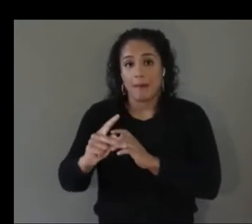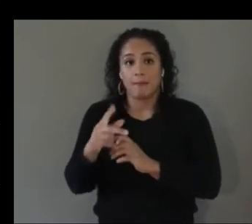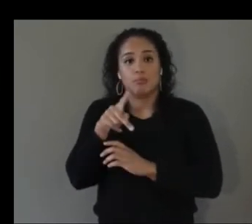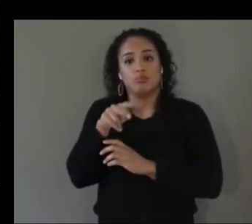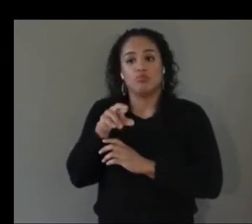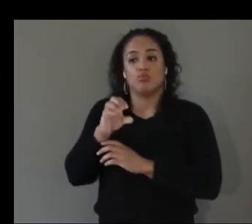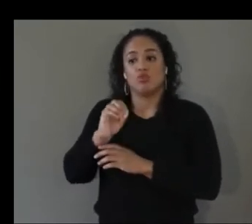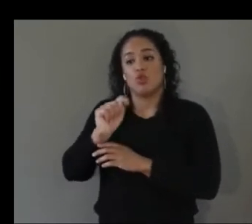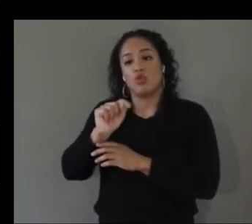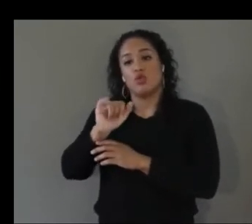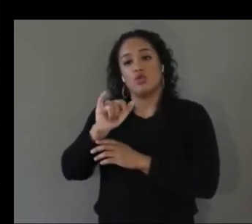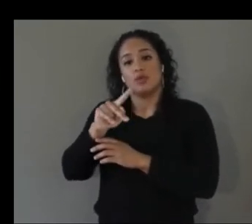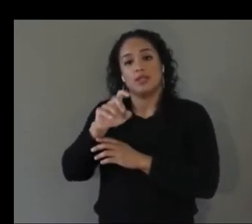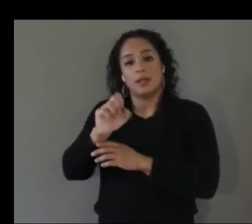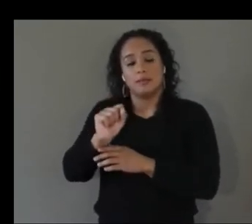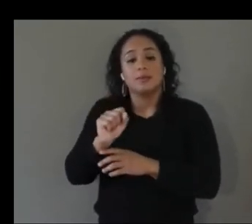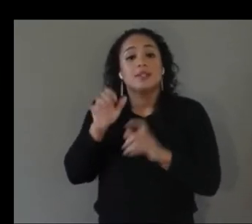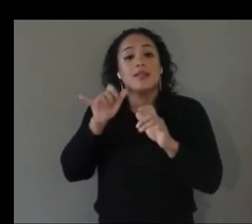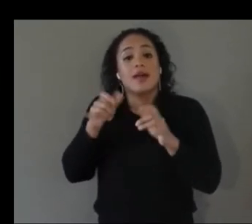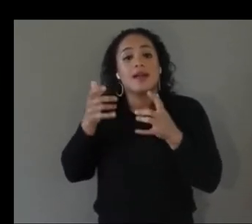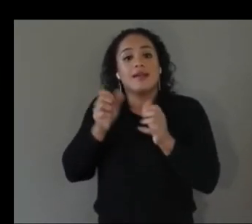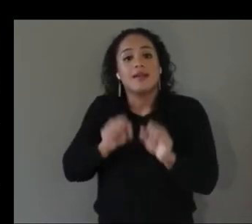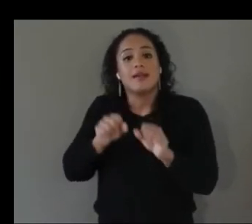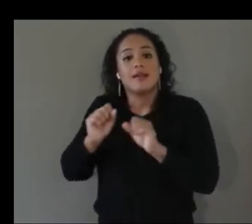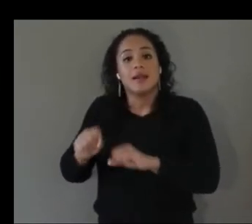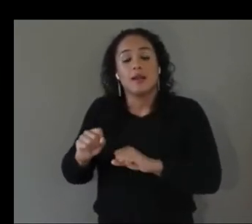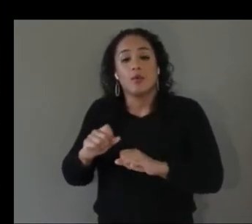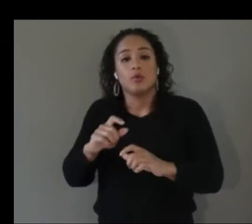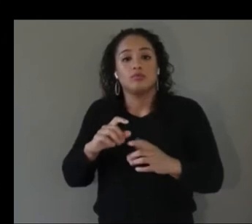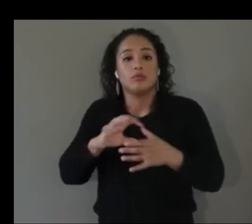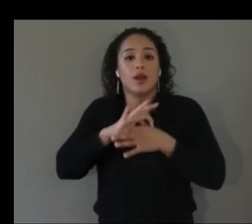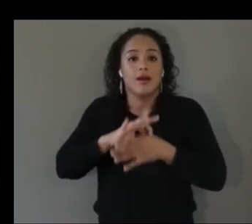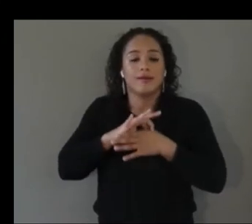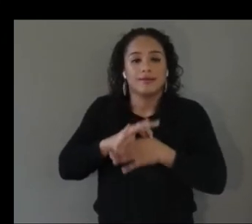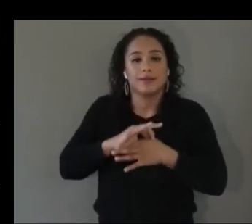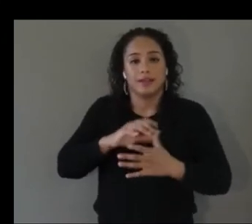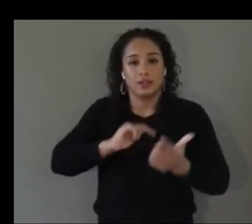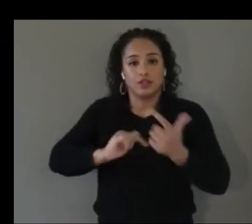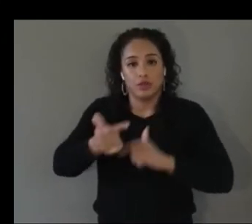common interactions like searching for digital content in ar scenes and gaining more information